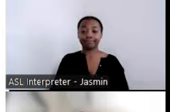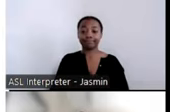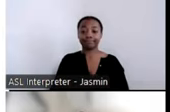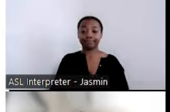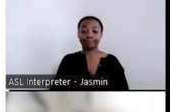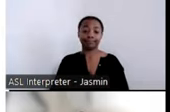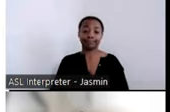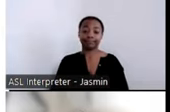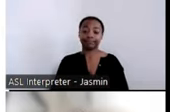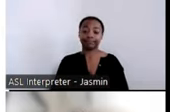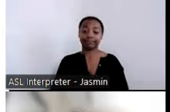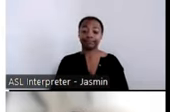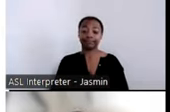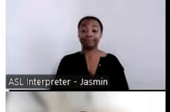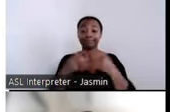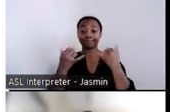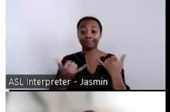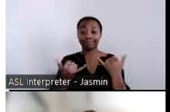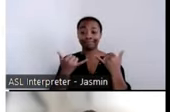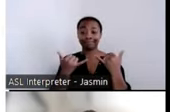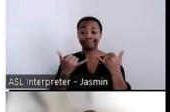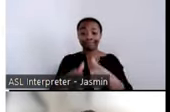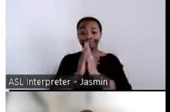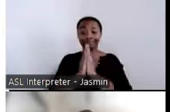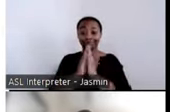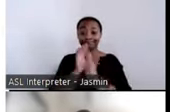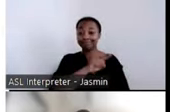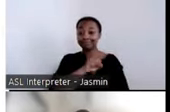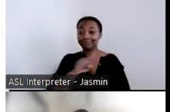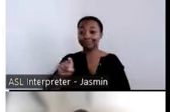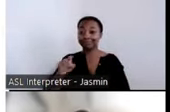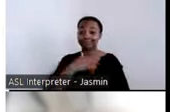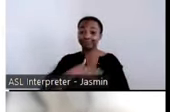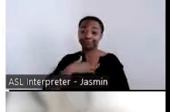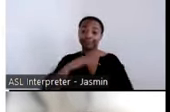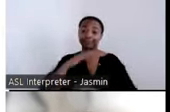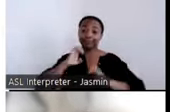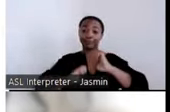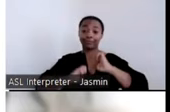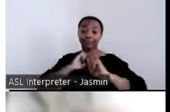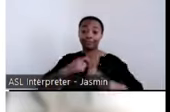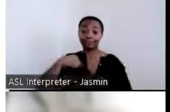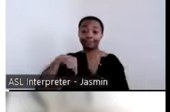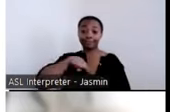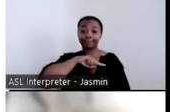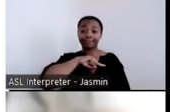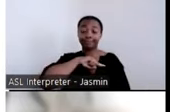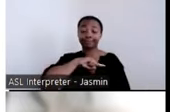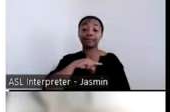This is the part where we ask you to evaluate us. We will ask you to take some